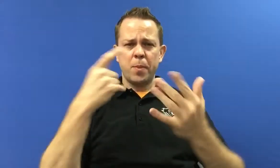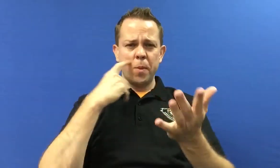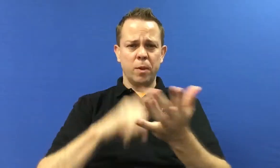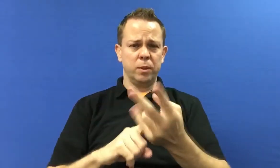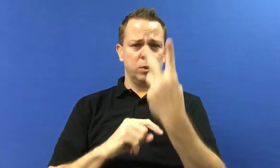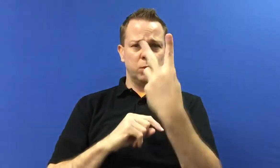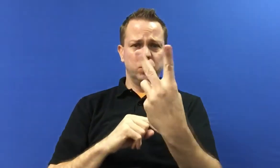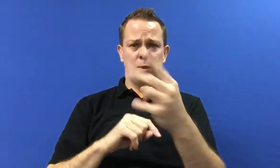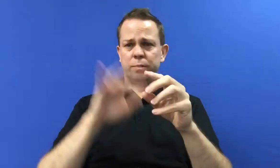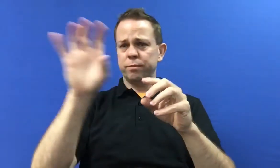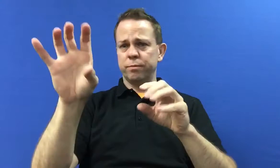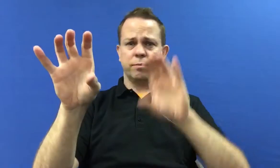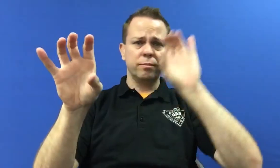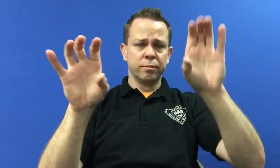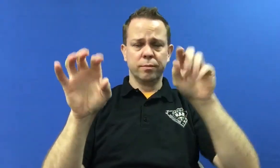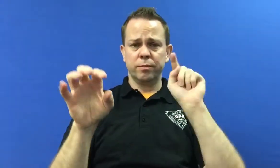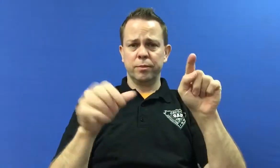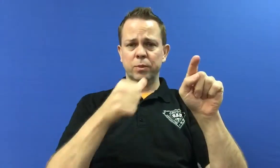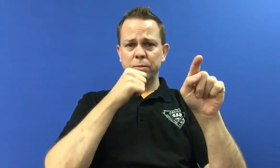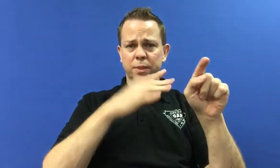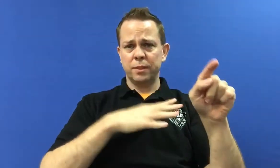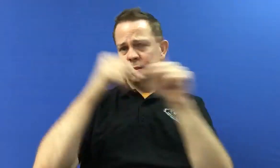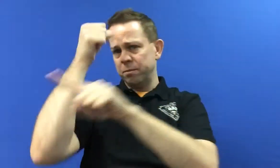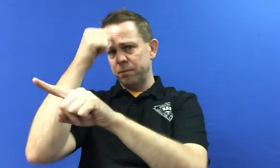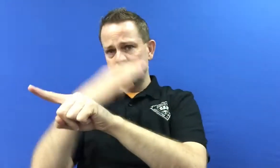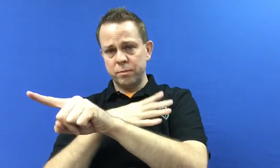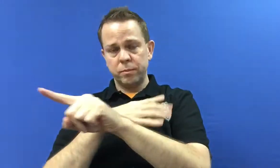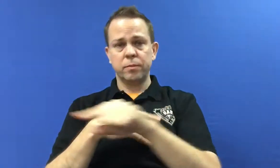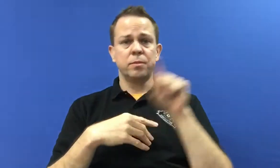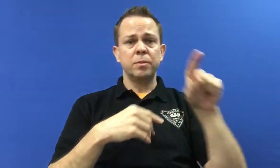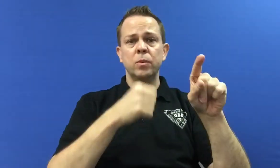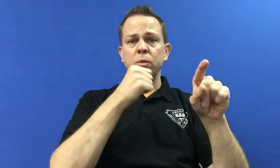You will see a woman signing the information in ASL.